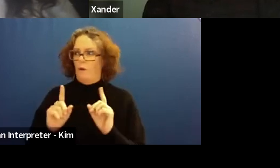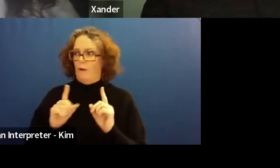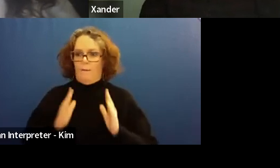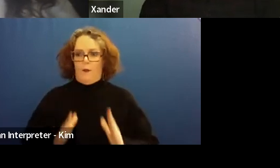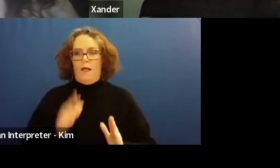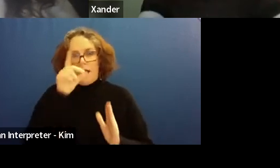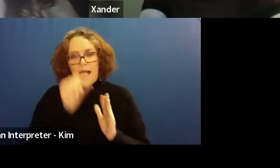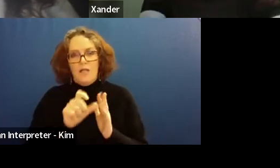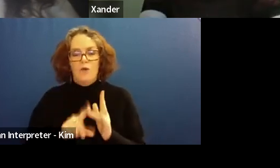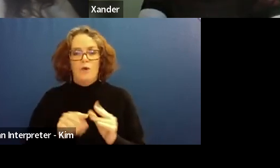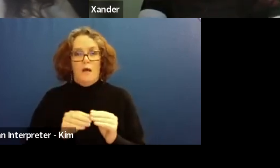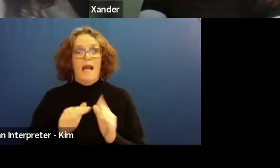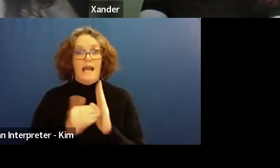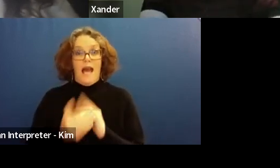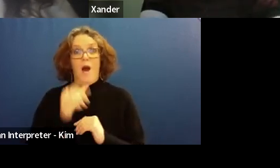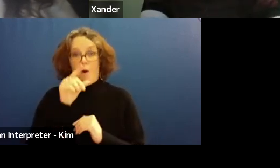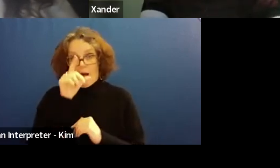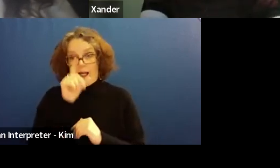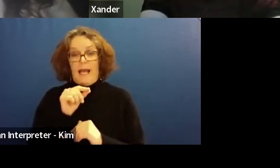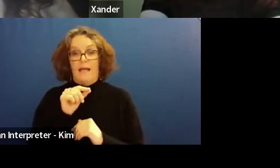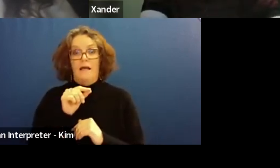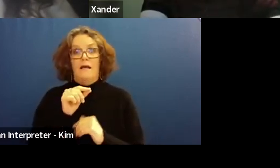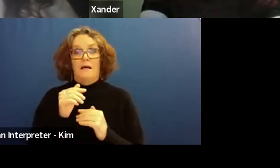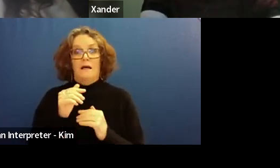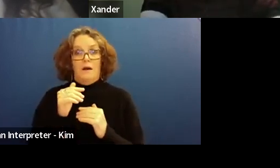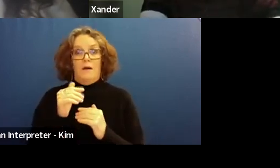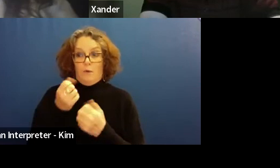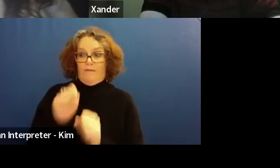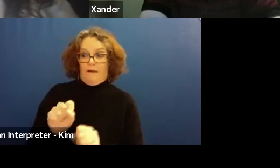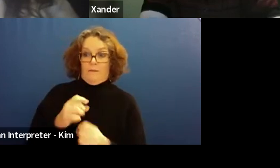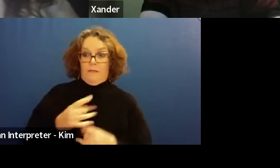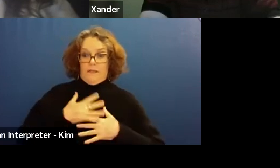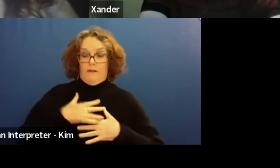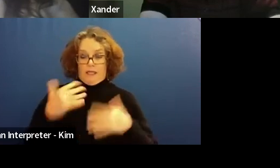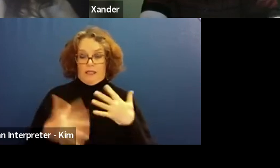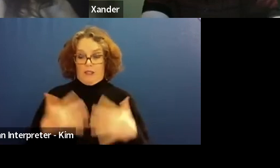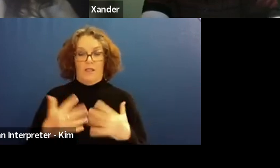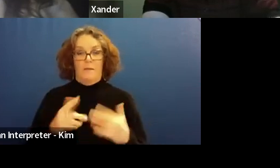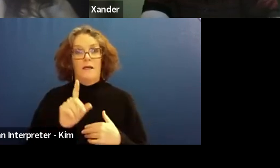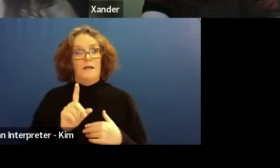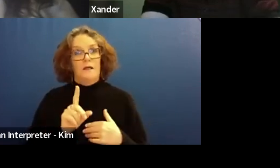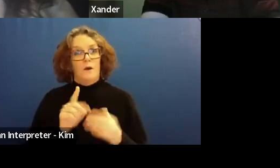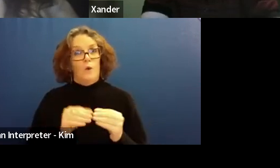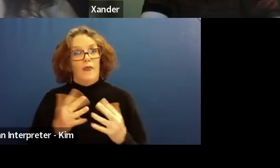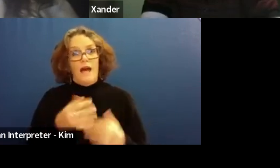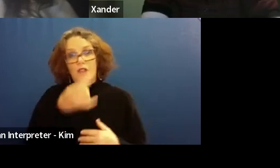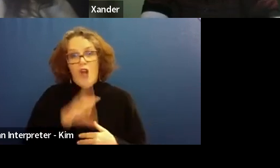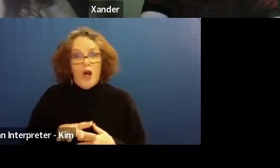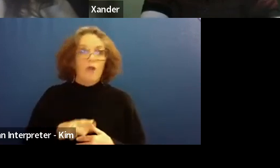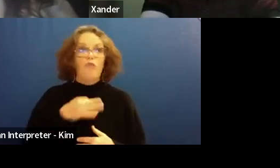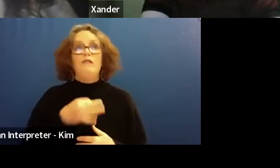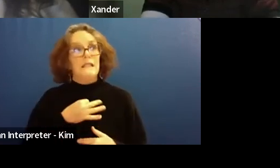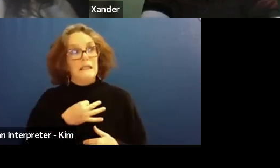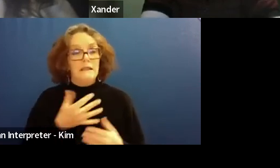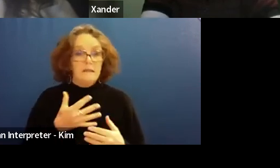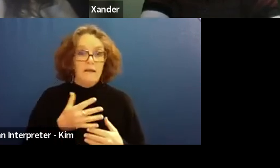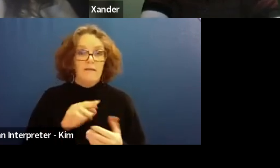myself from being injured, because I know what my limitations are and I feel like if I was a child and didn't take those risks I wouldn't be able to tell that stuff.